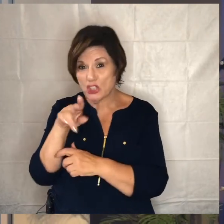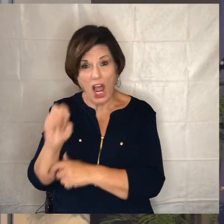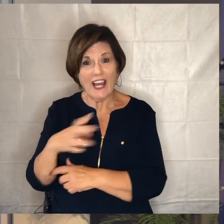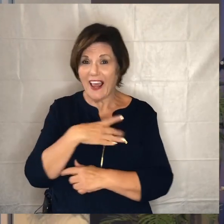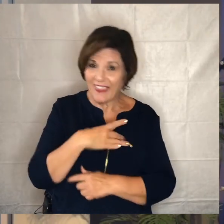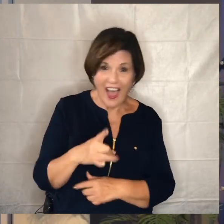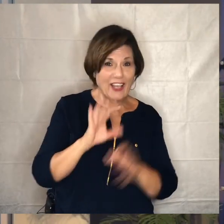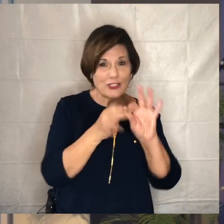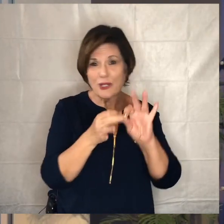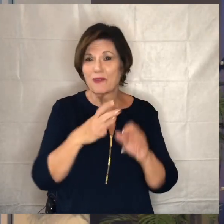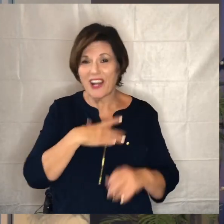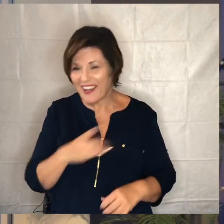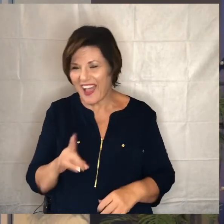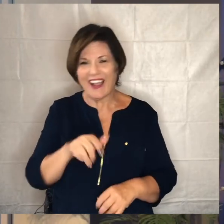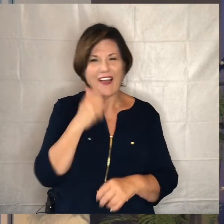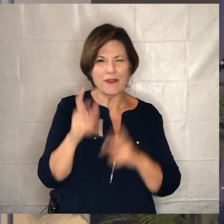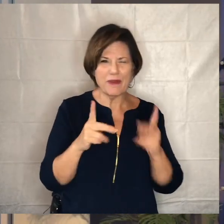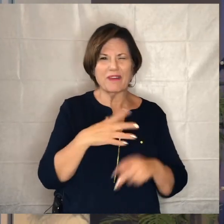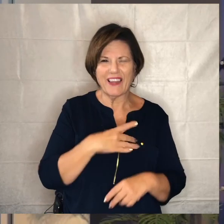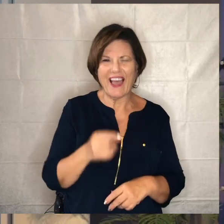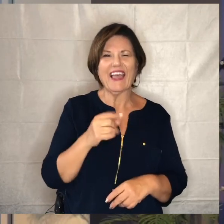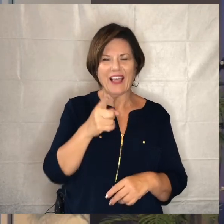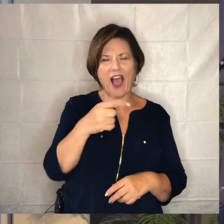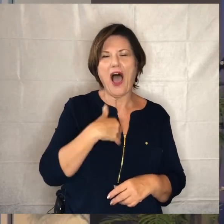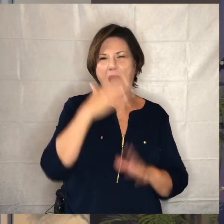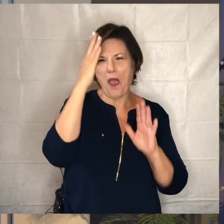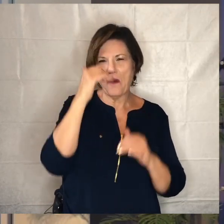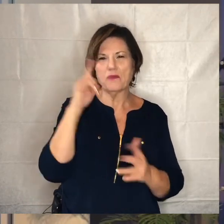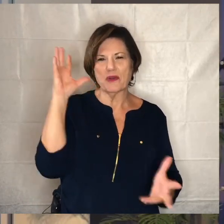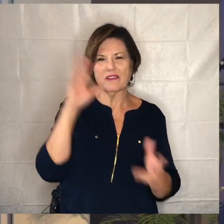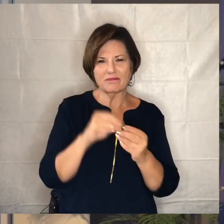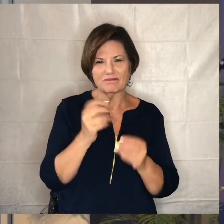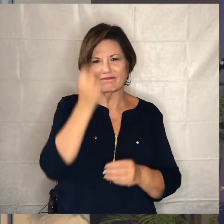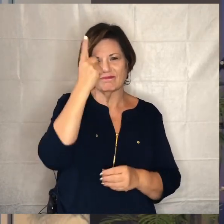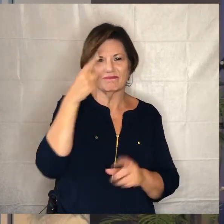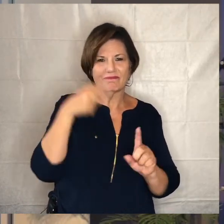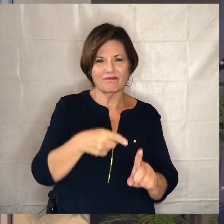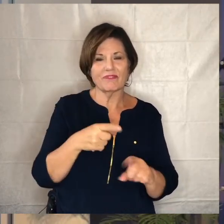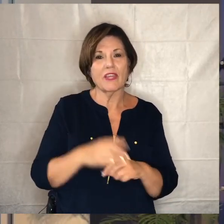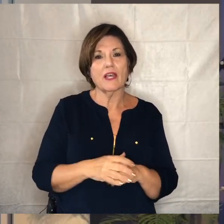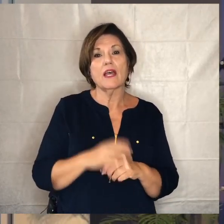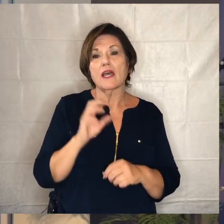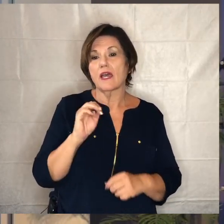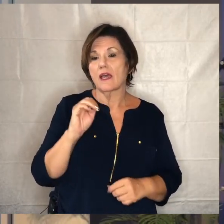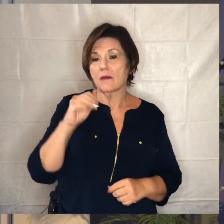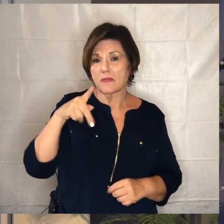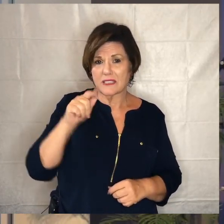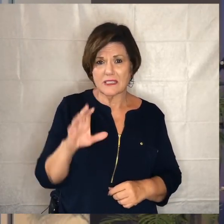that other people would have liked but hopefully you're able to gather it all together um npc uh praying for you as a family and